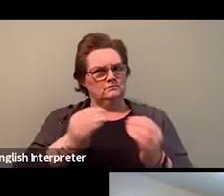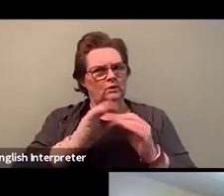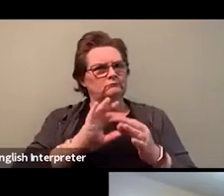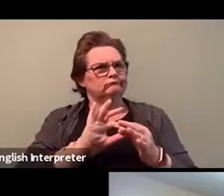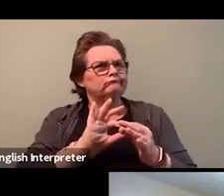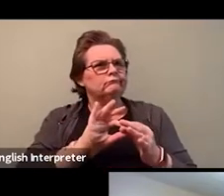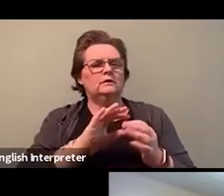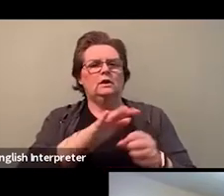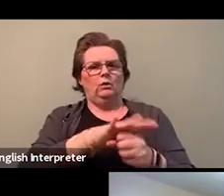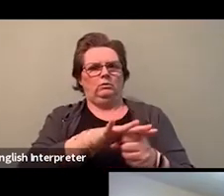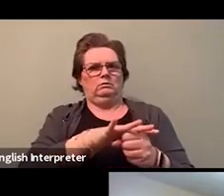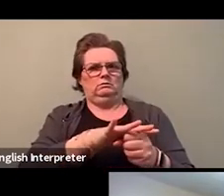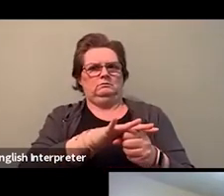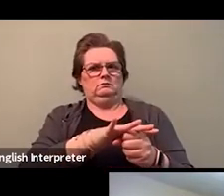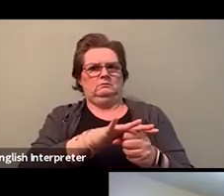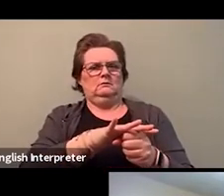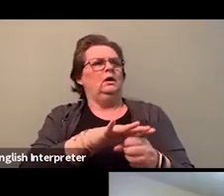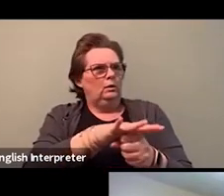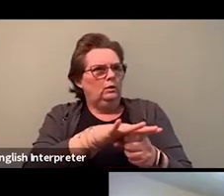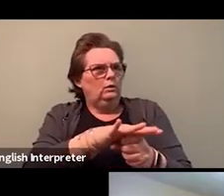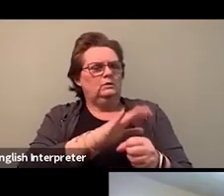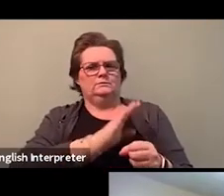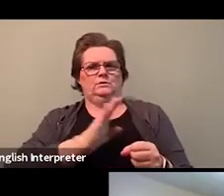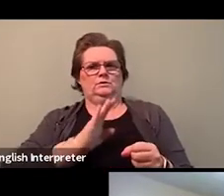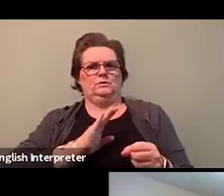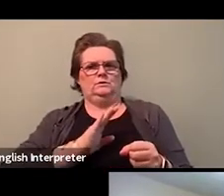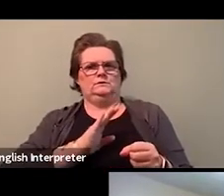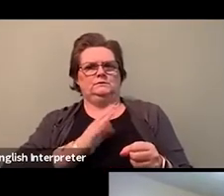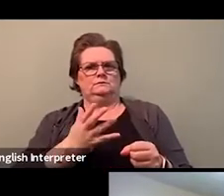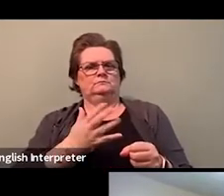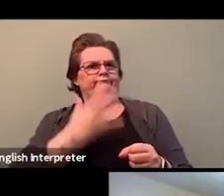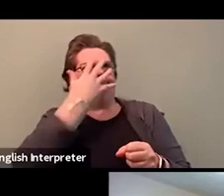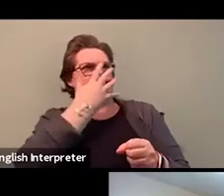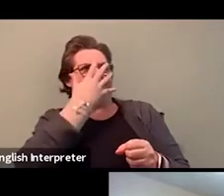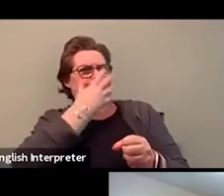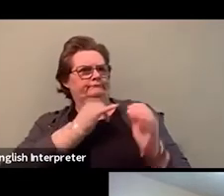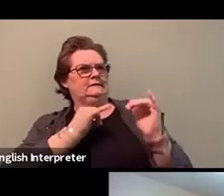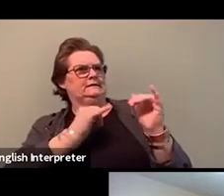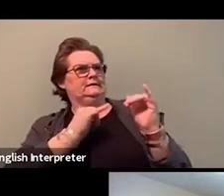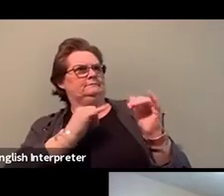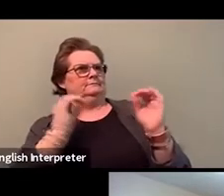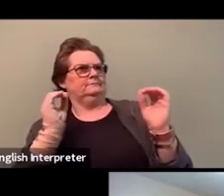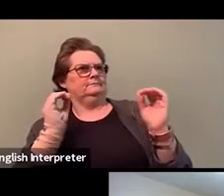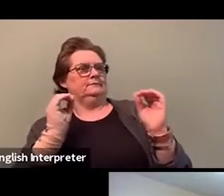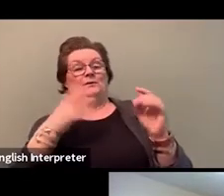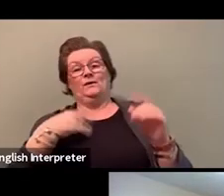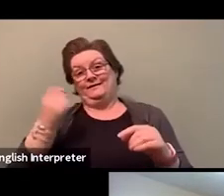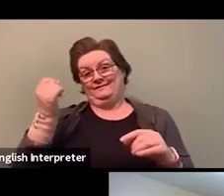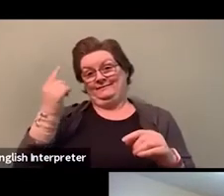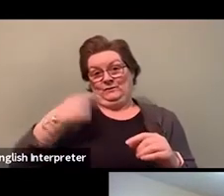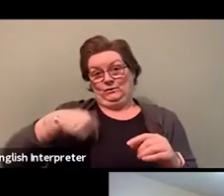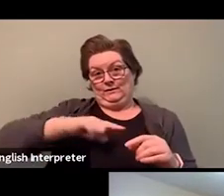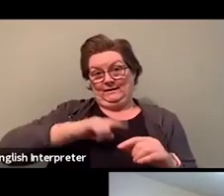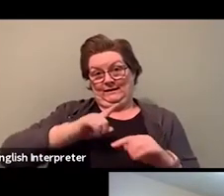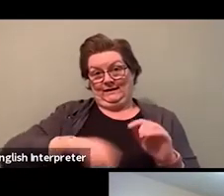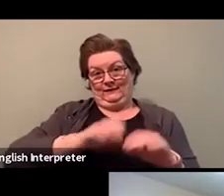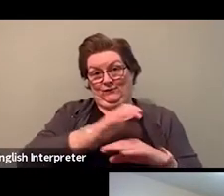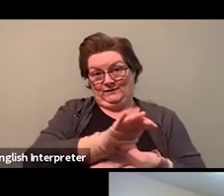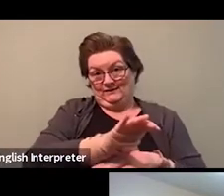And as most of us know, local autonomy means that we can't force our locals to do this work. And some folks think that's a bad thing,